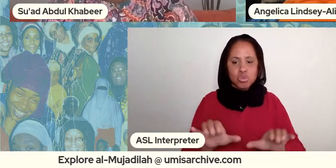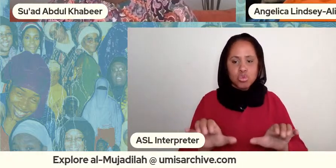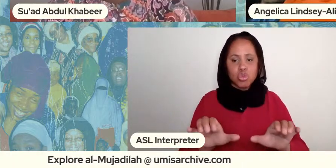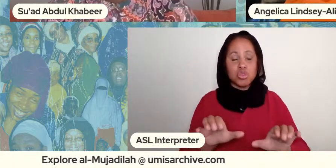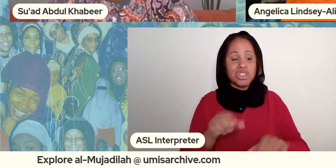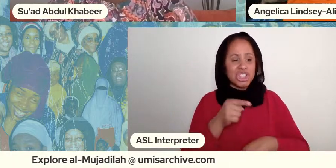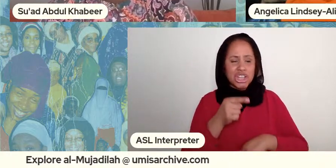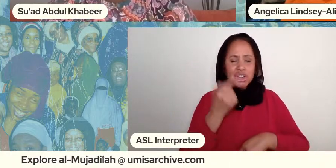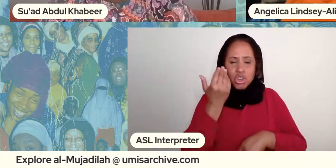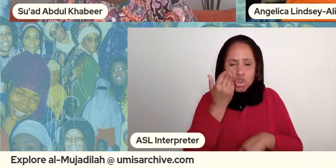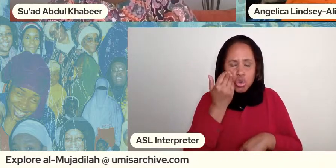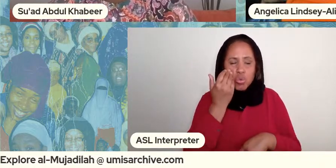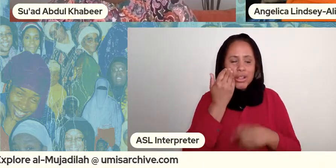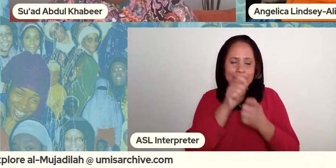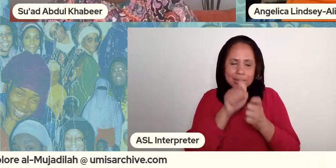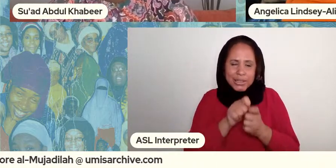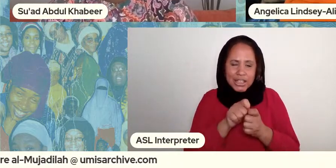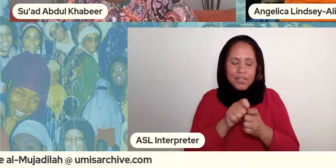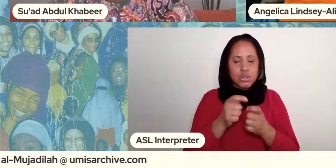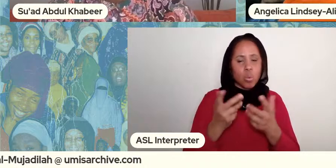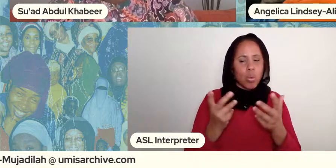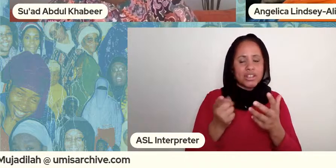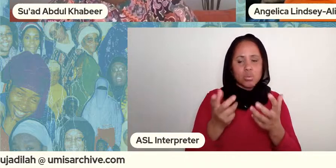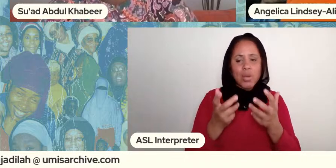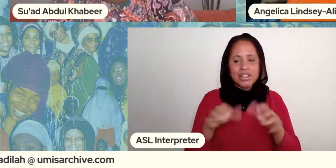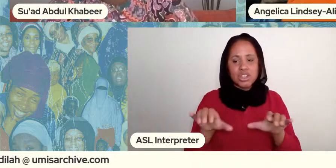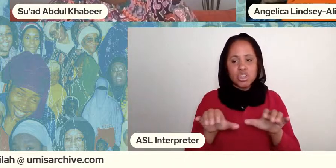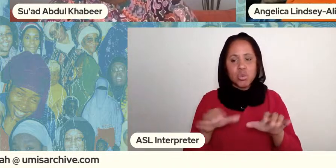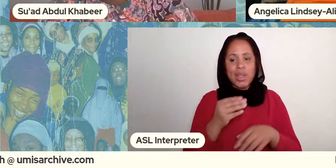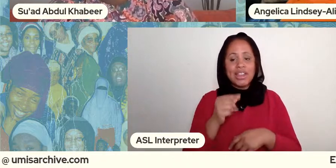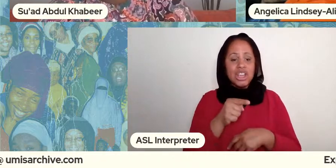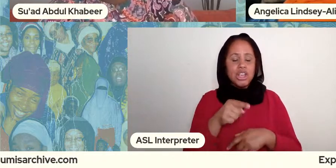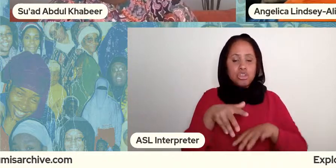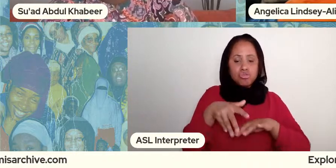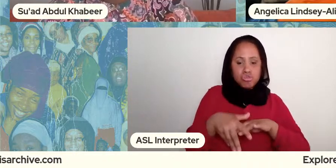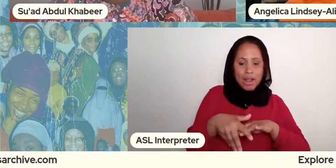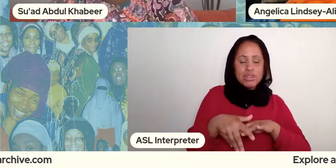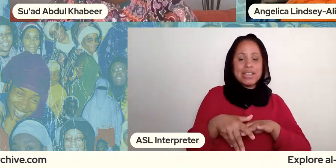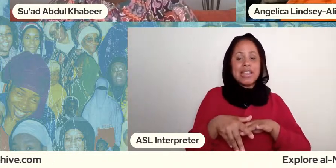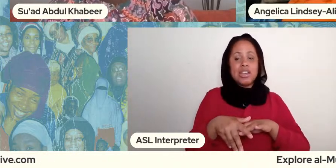she could she could ground it in quran and sunnah because that was important and i like how she put